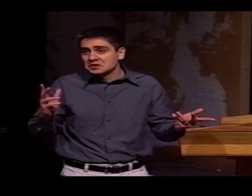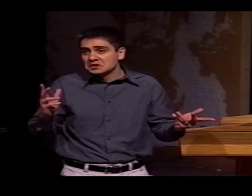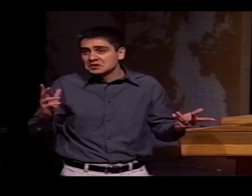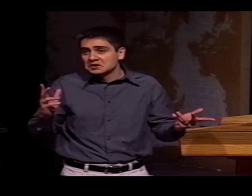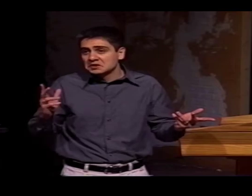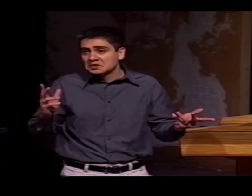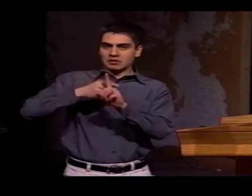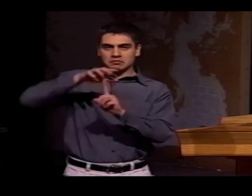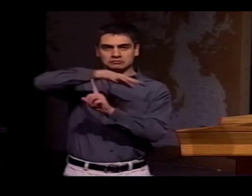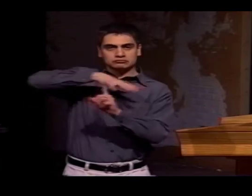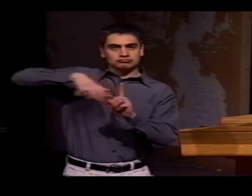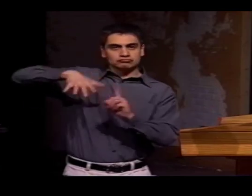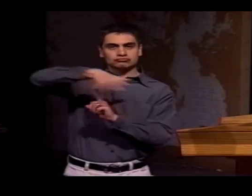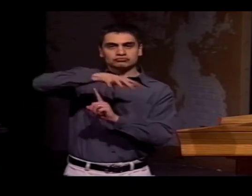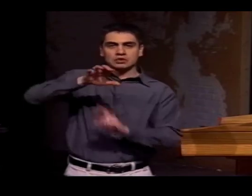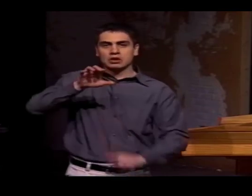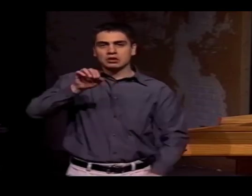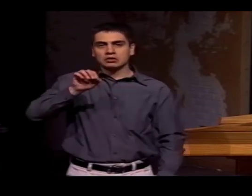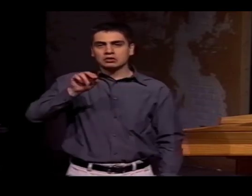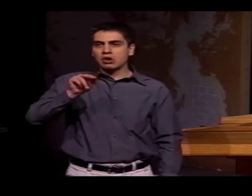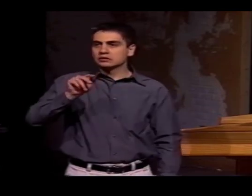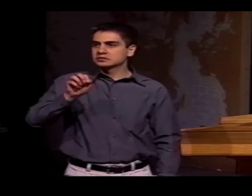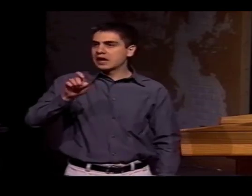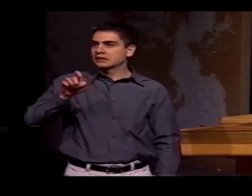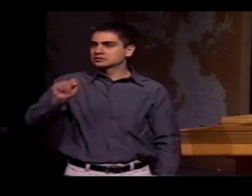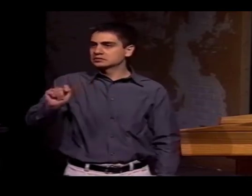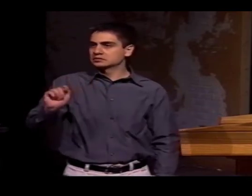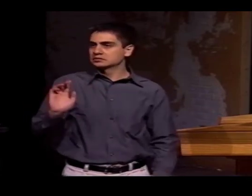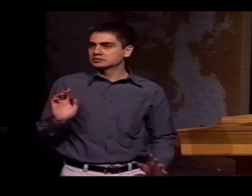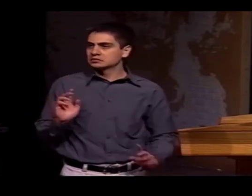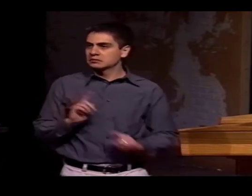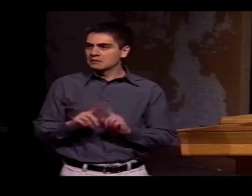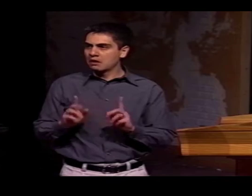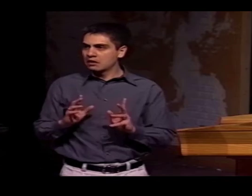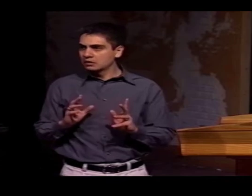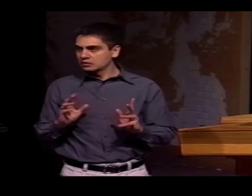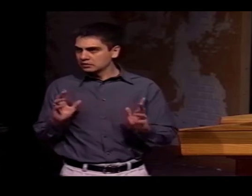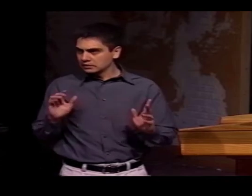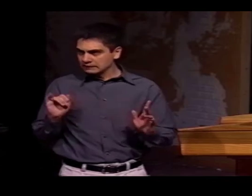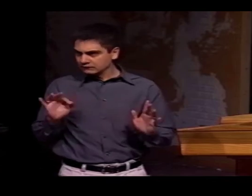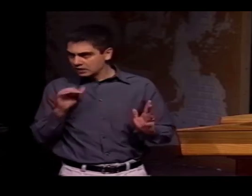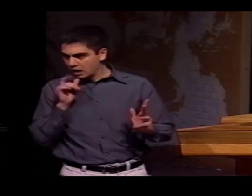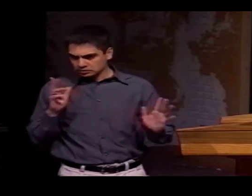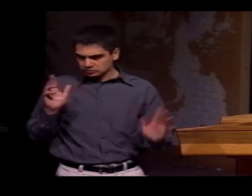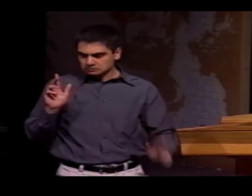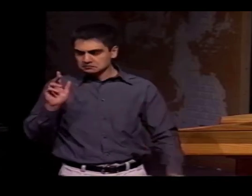AND THEN E-N FROM AMERICAN SIGN LANGUAGE. AND OF COURSE, YOU UNDERSTAND IT FROM CONTEXT,